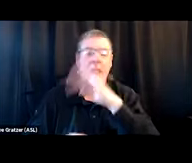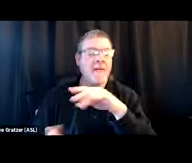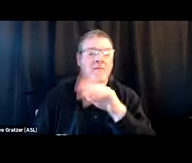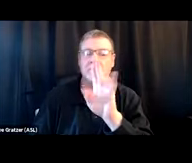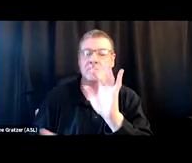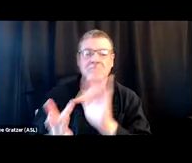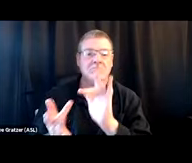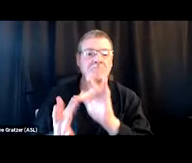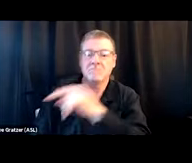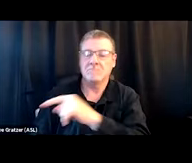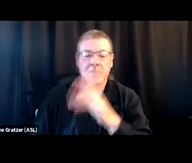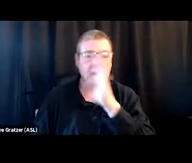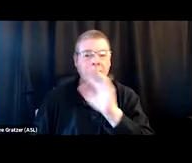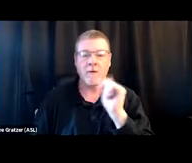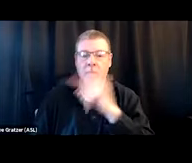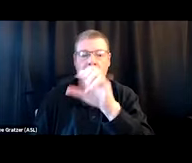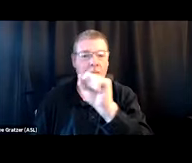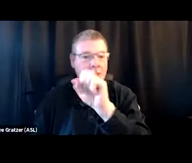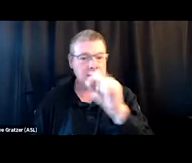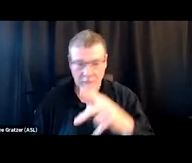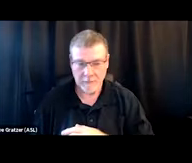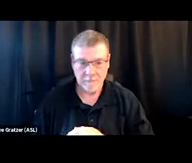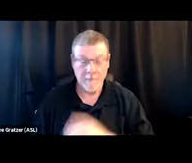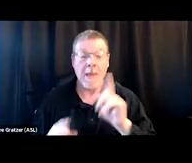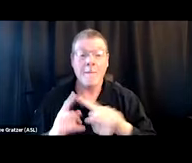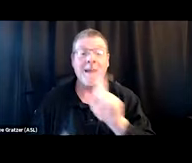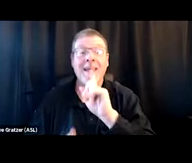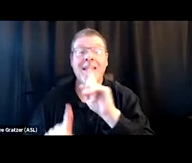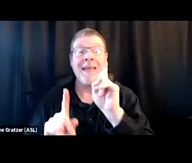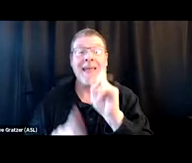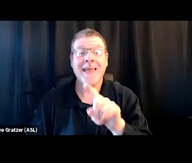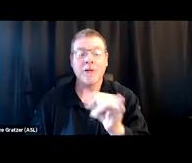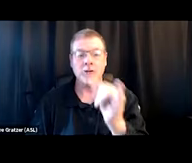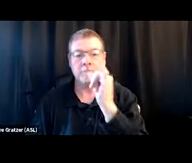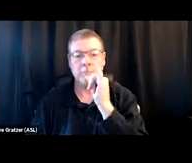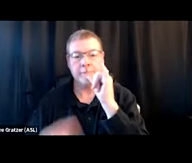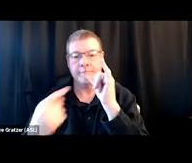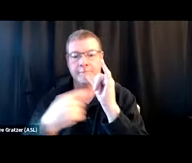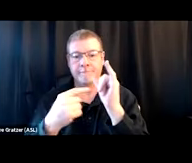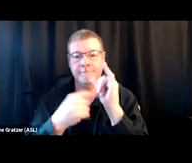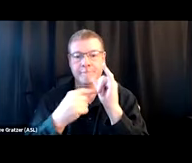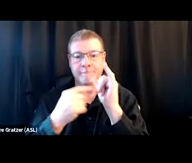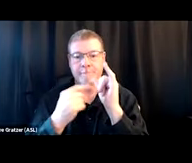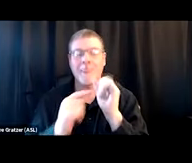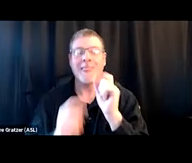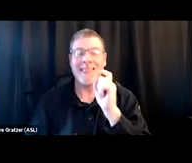never went back to that SSP. But the answer was as simple as a pipe. And it gave them what they needed.